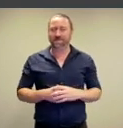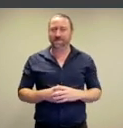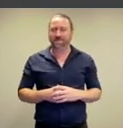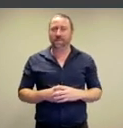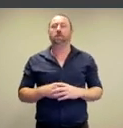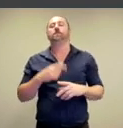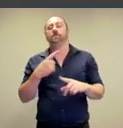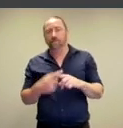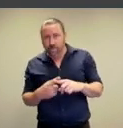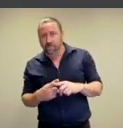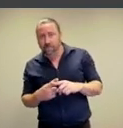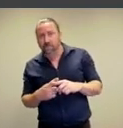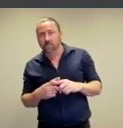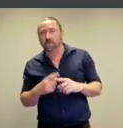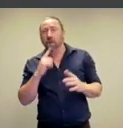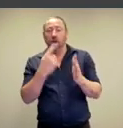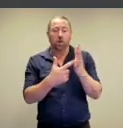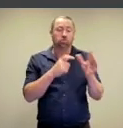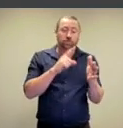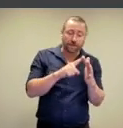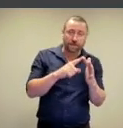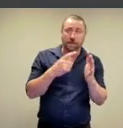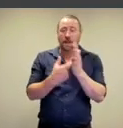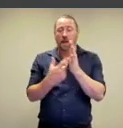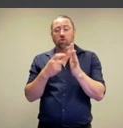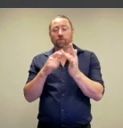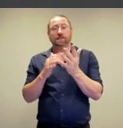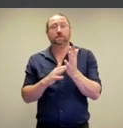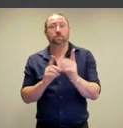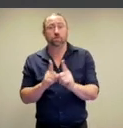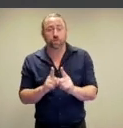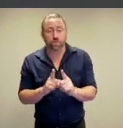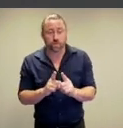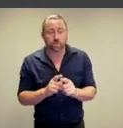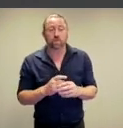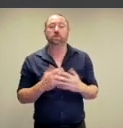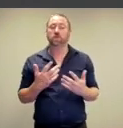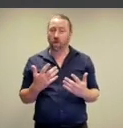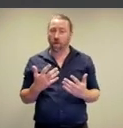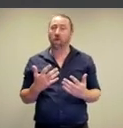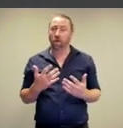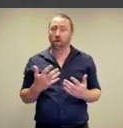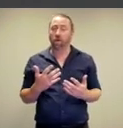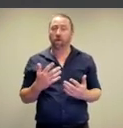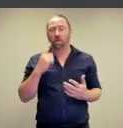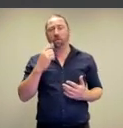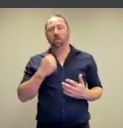But this is also about experiences